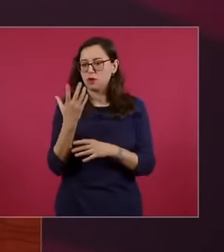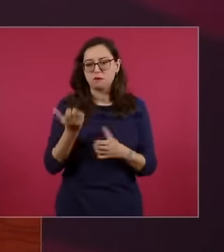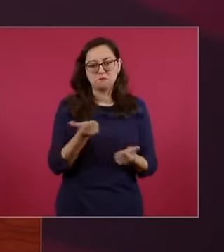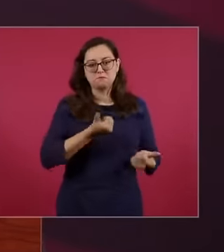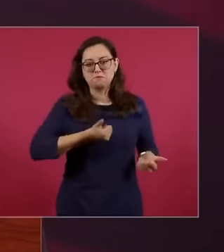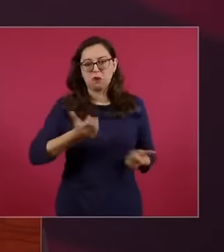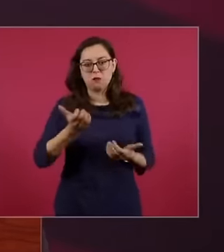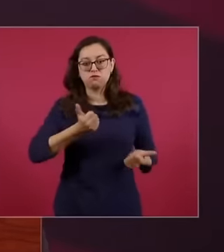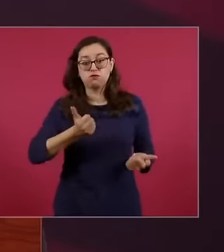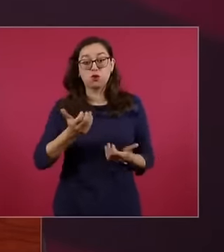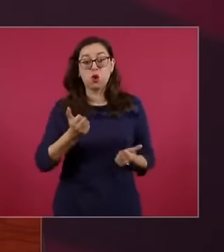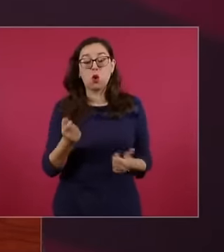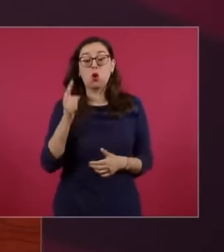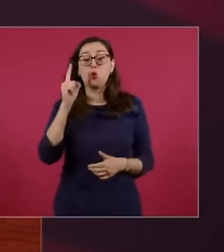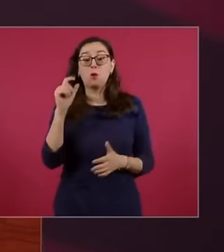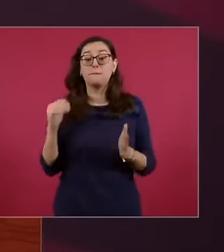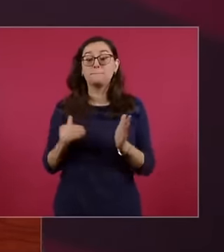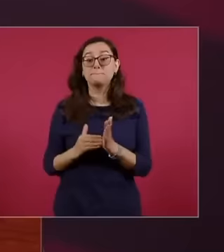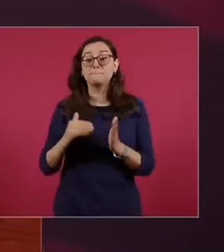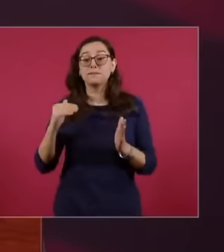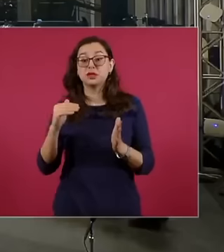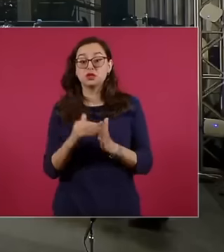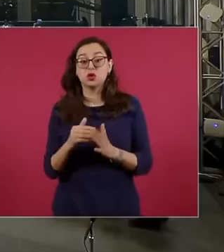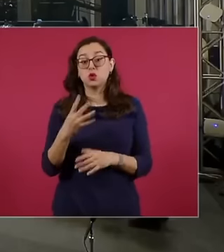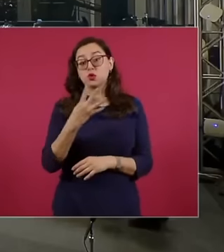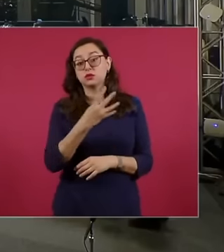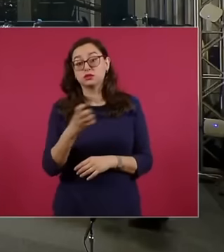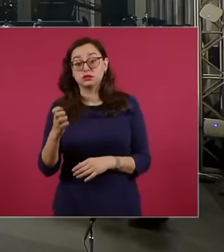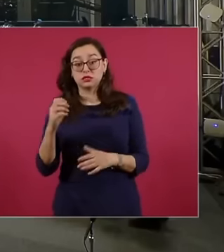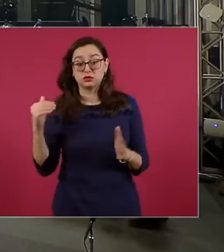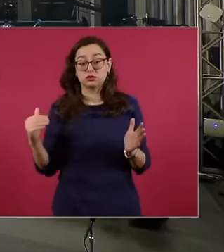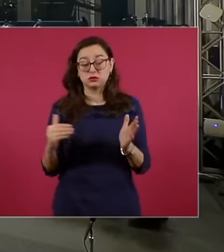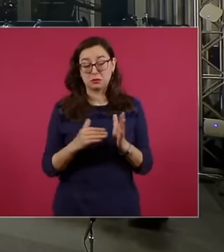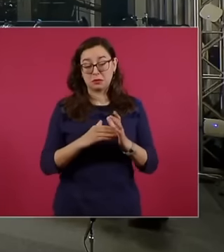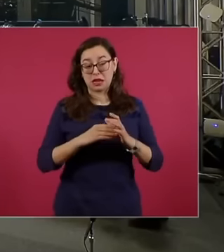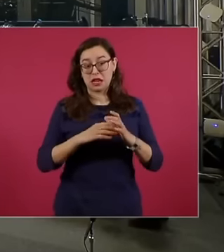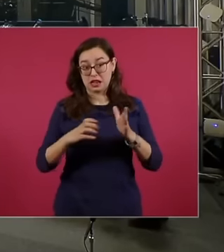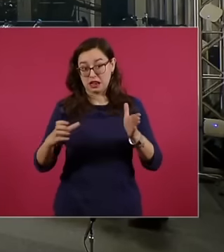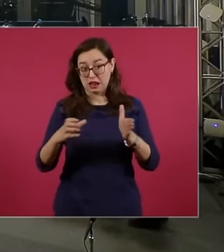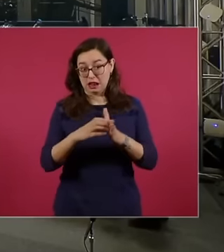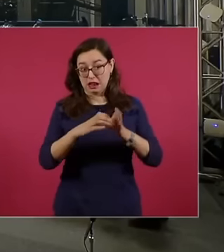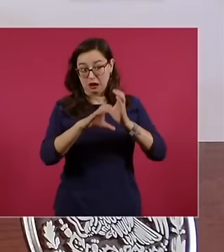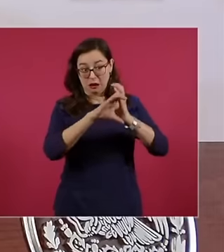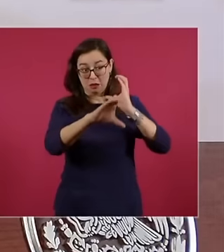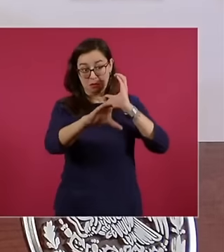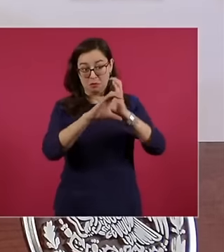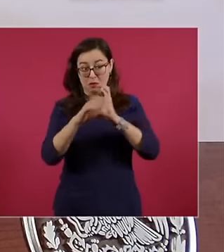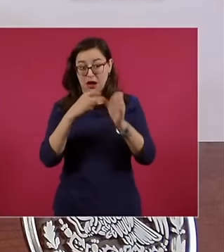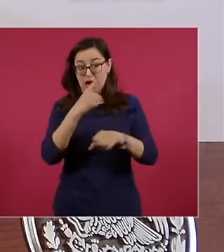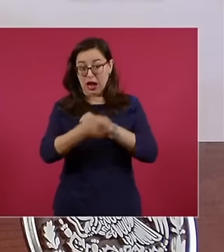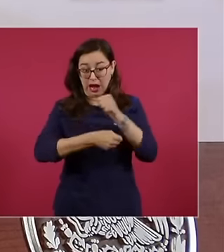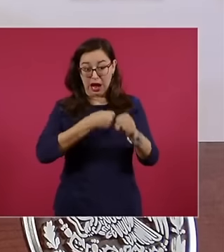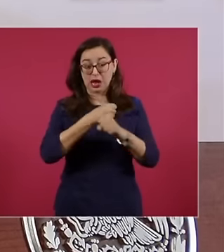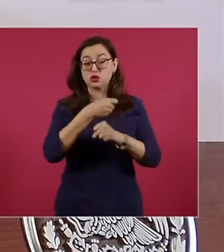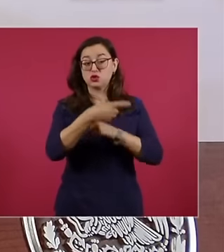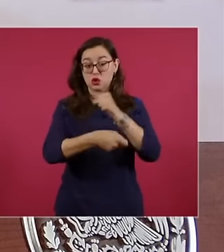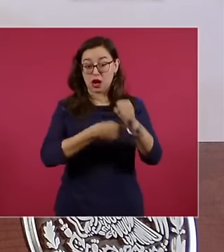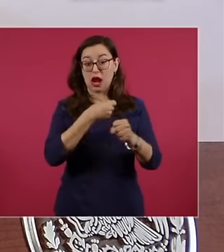1,400,000 containers per year, but now For more information, I will first give